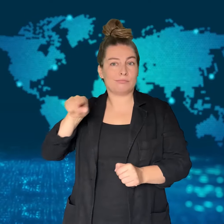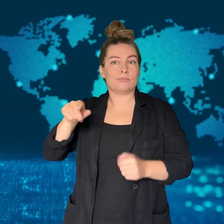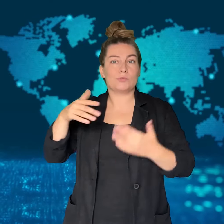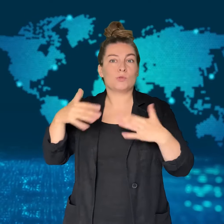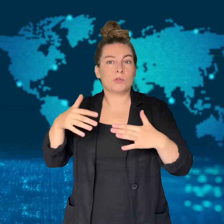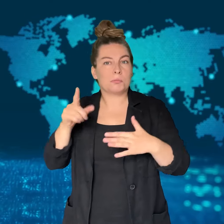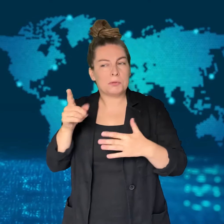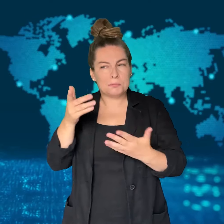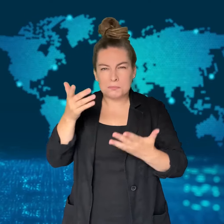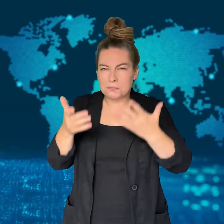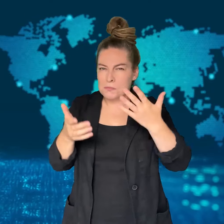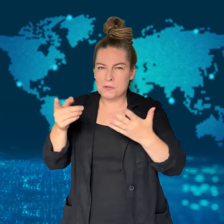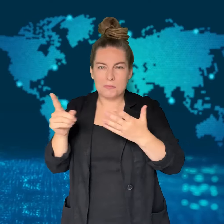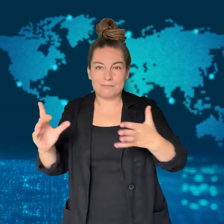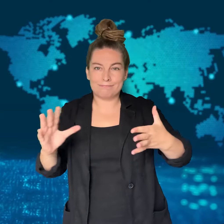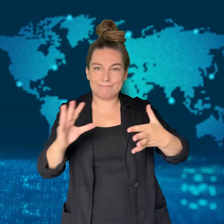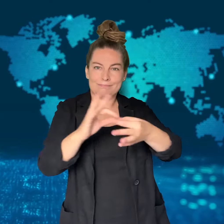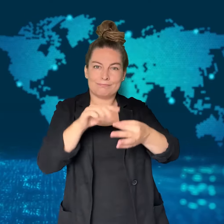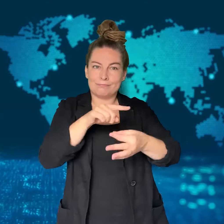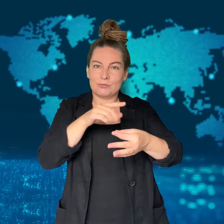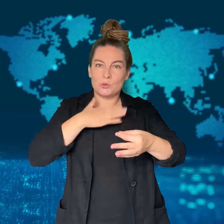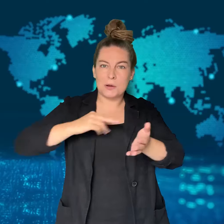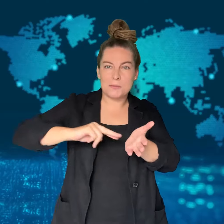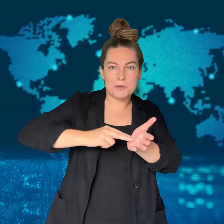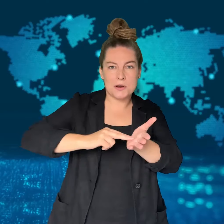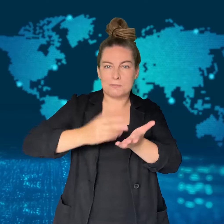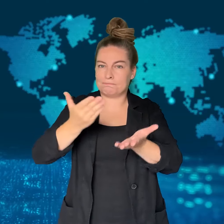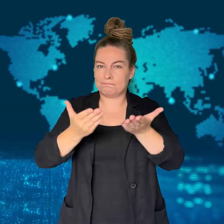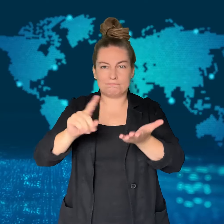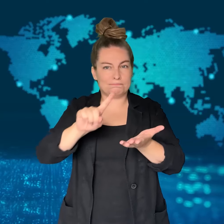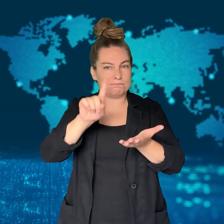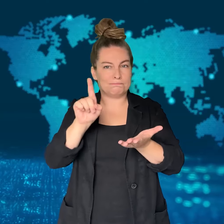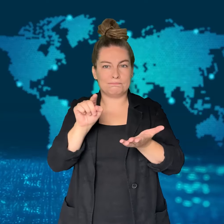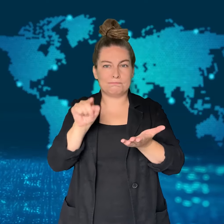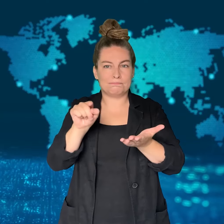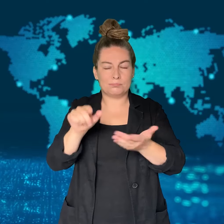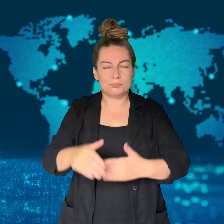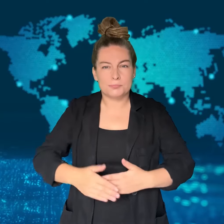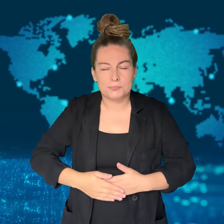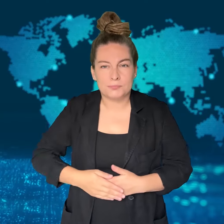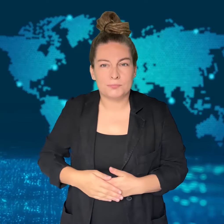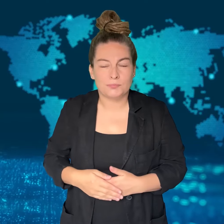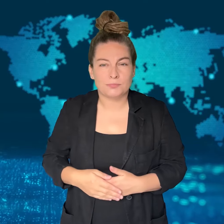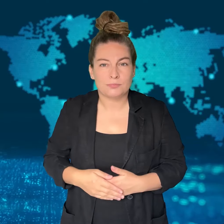directly connected to the plot.